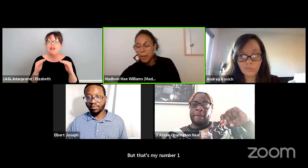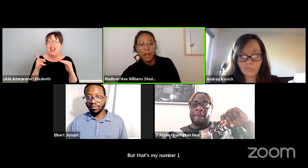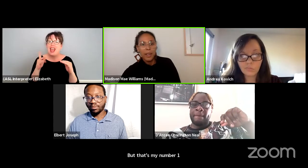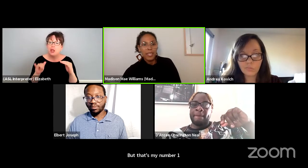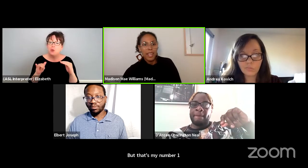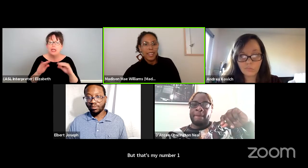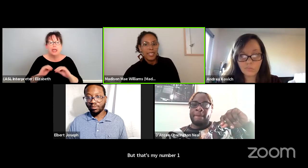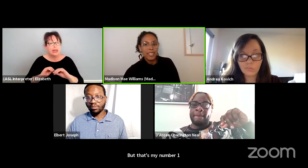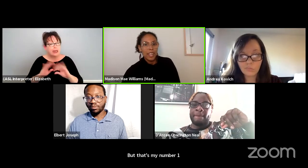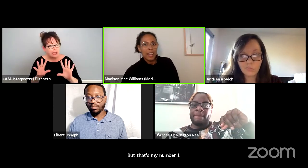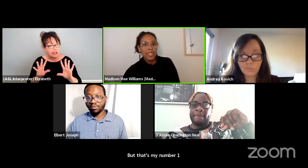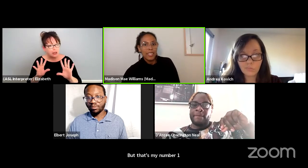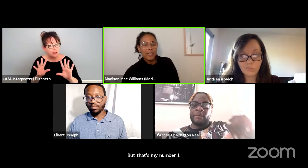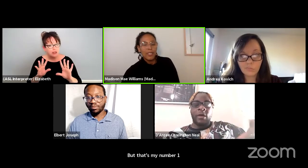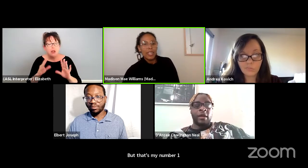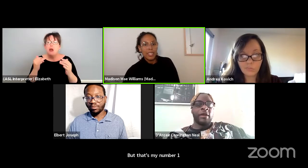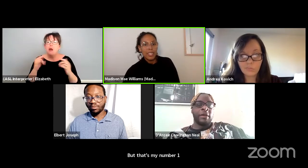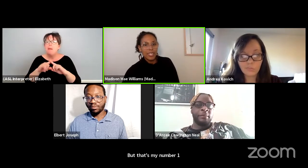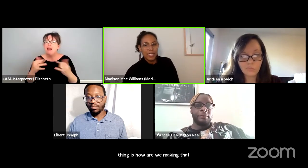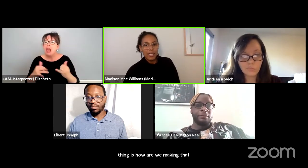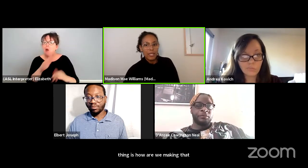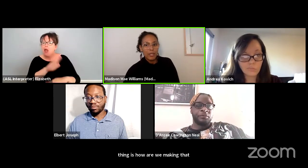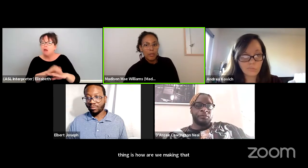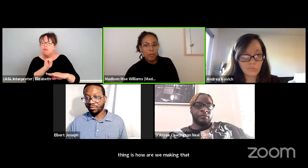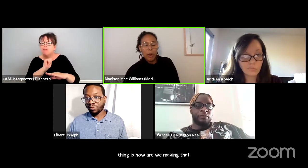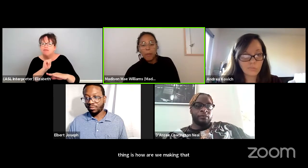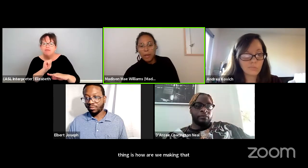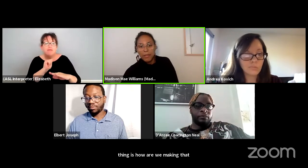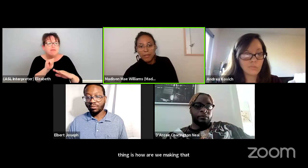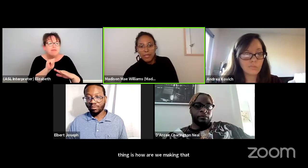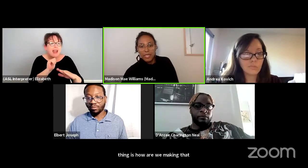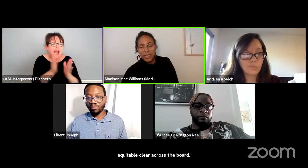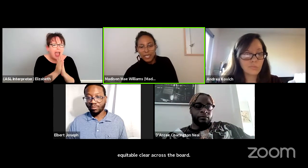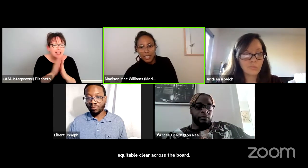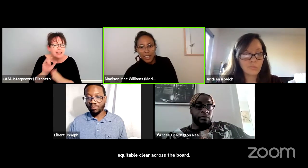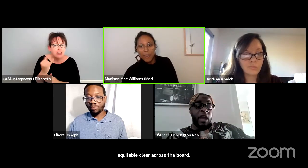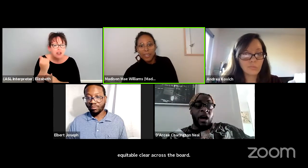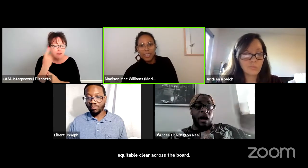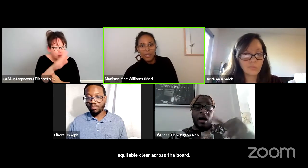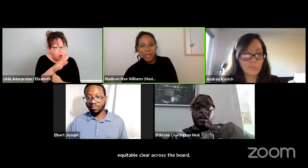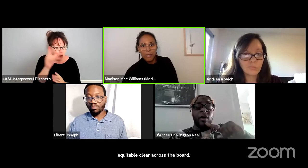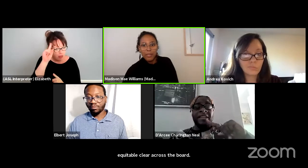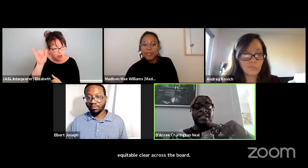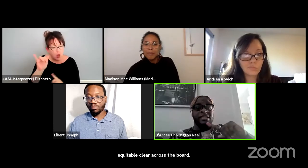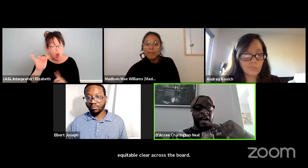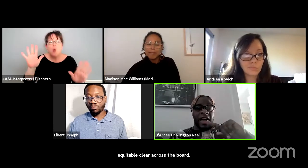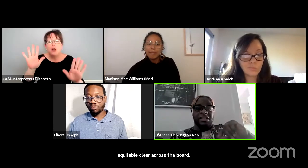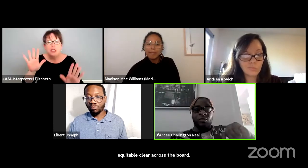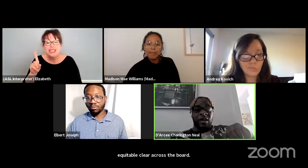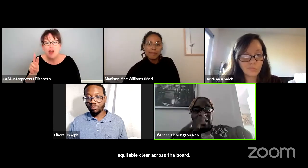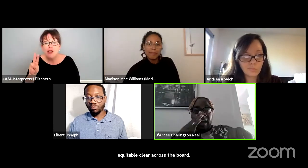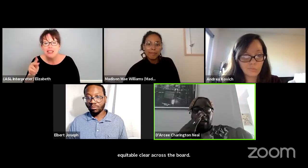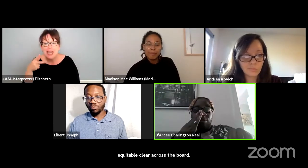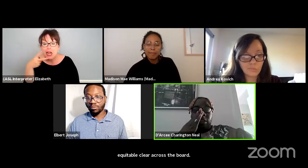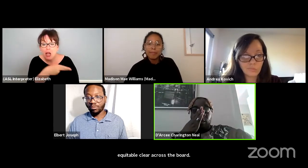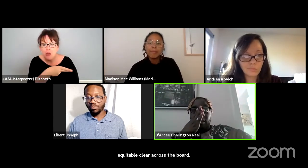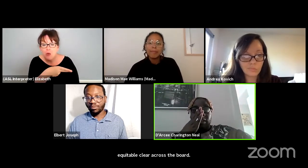But I'll tag in E.J for any thoughts on that too. Oh, but D'Arcee, oh, I won't cut you off. No I just wanted to add really quickly